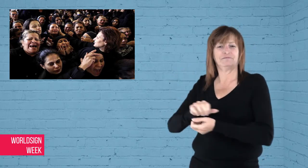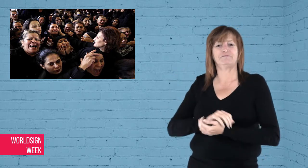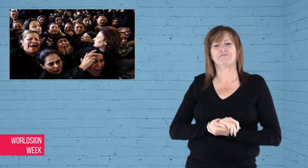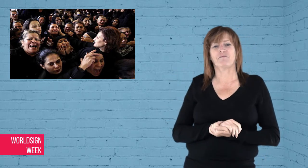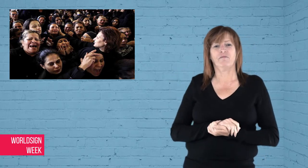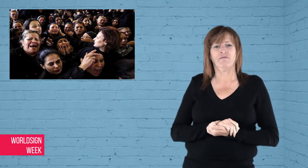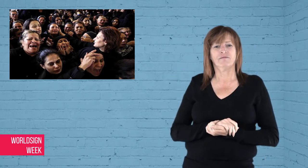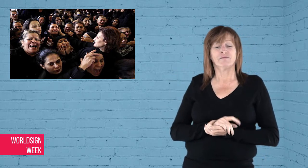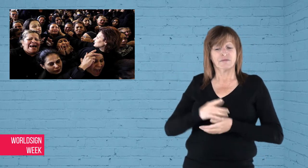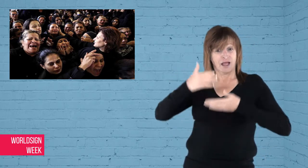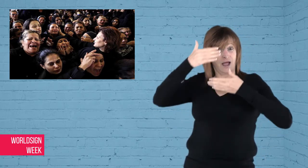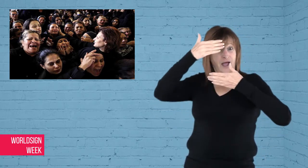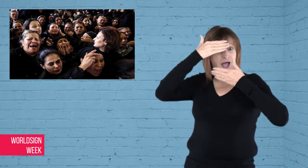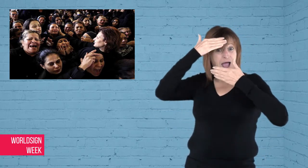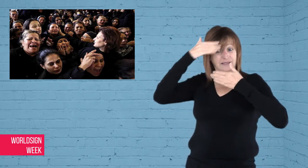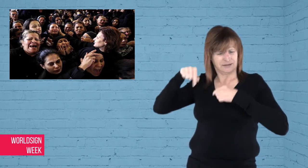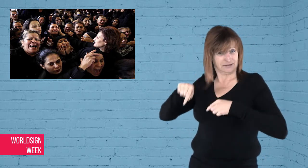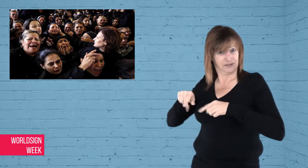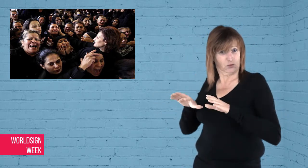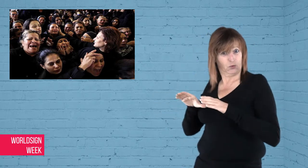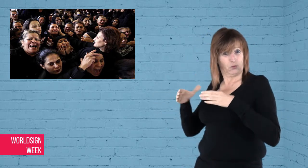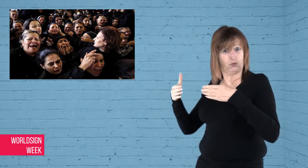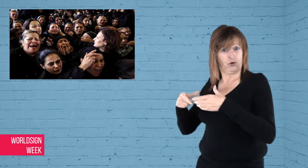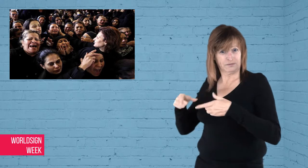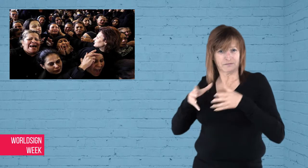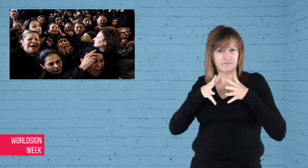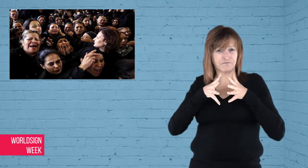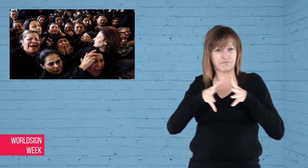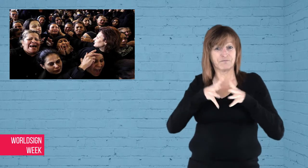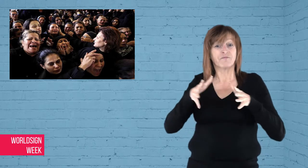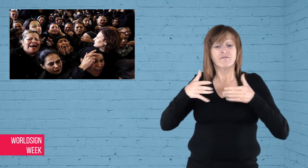attacks. ISIS, a terrorist group, says